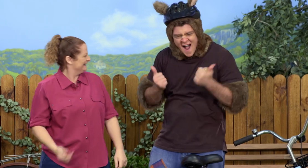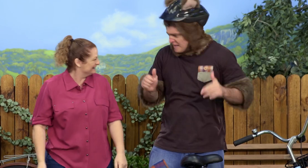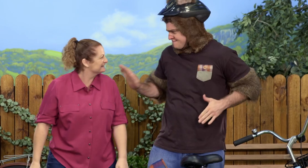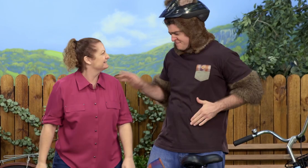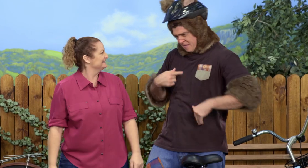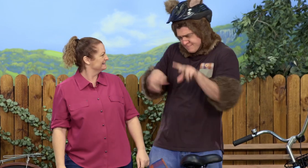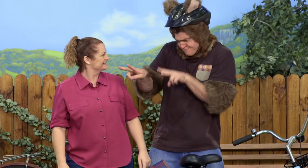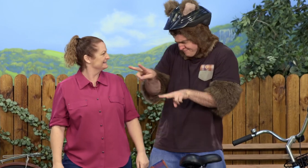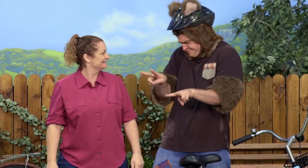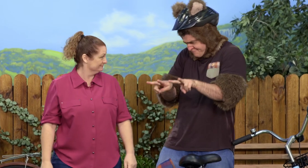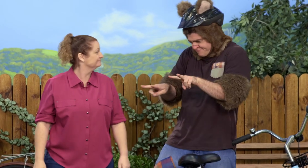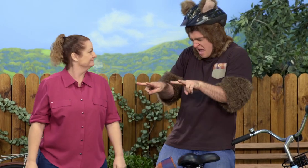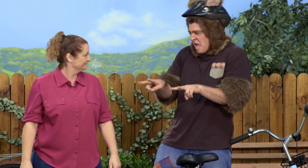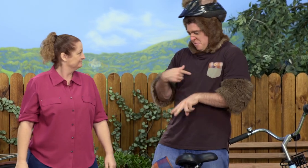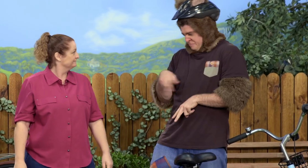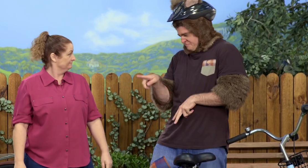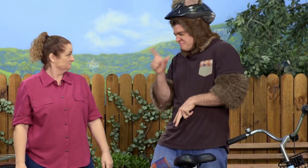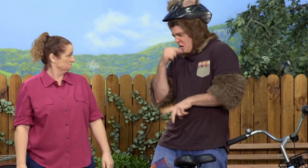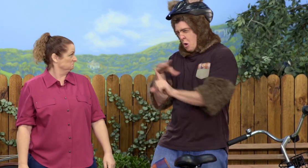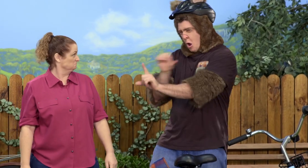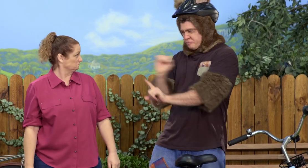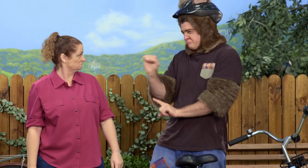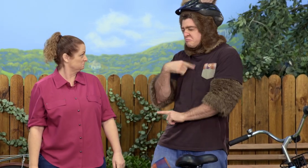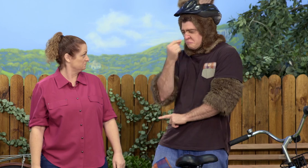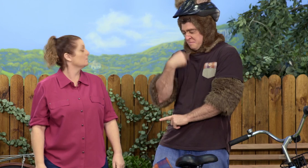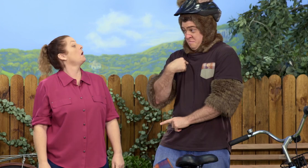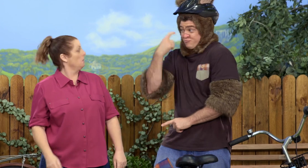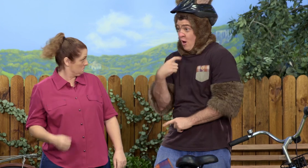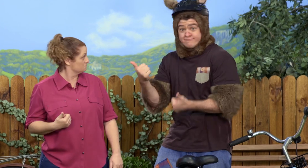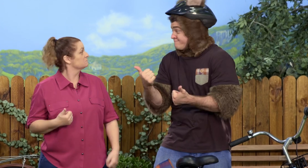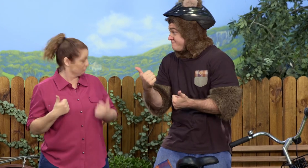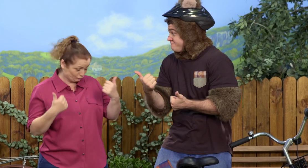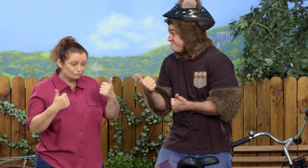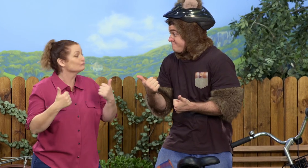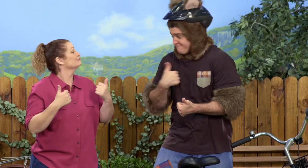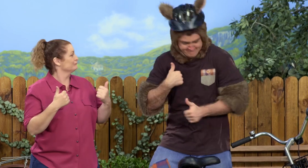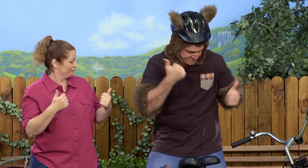Well, I was watching you, Sally, and I think I can do it for myself now. I'm going to try it. OK.